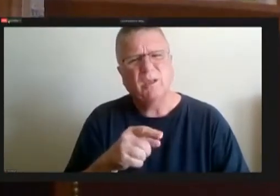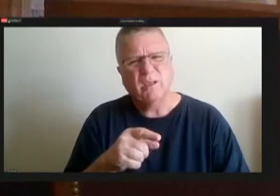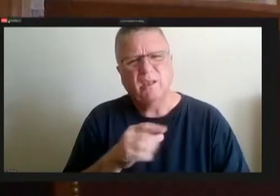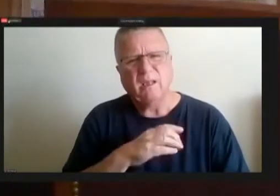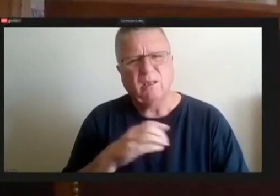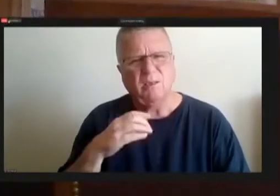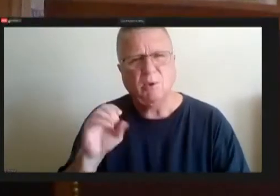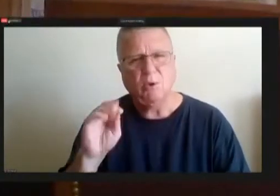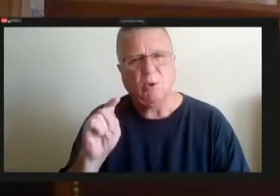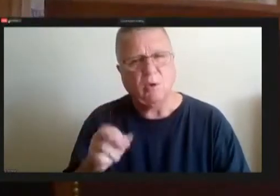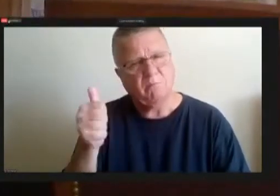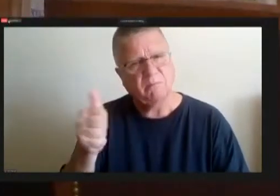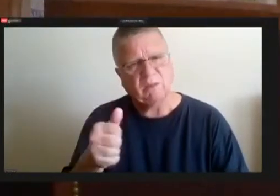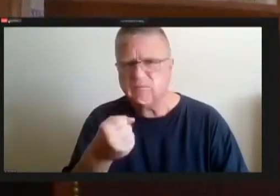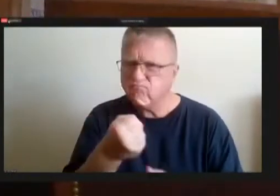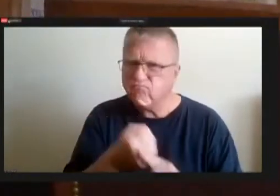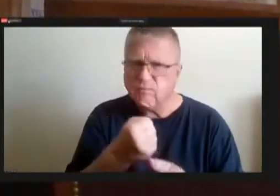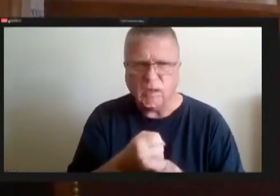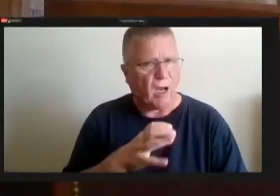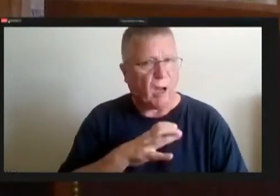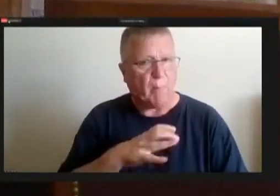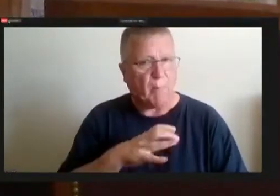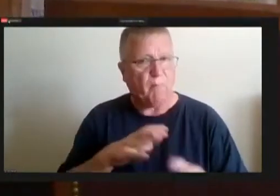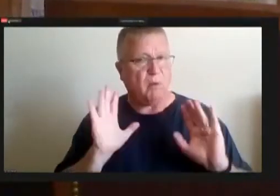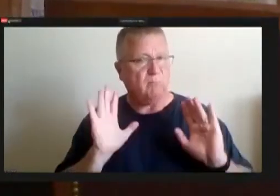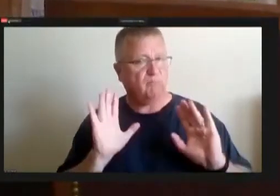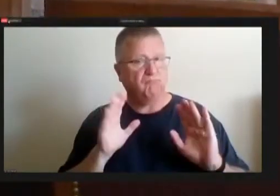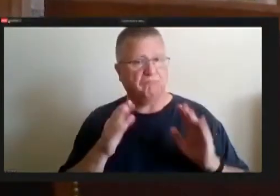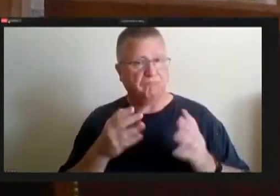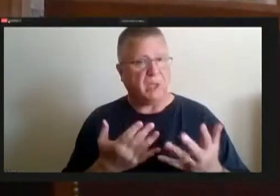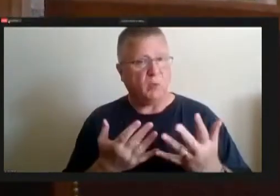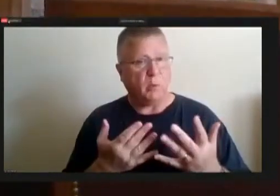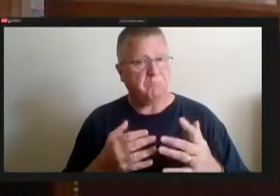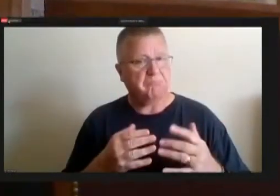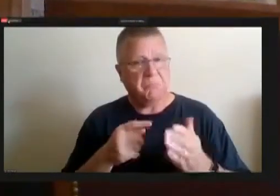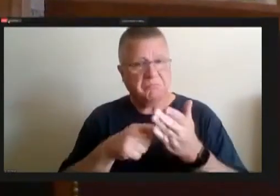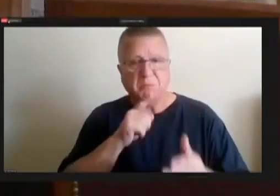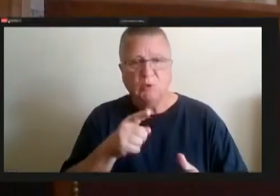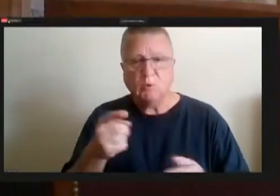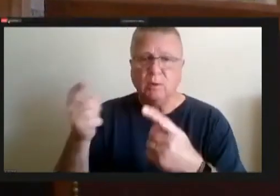I'm fine with waiting, I just want to make sure you know whether it comes from the leasing